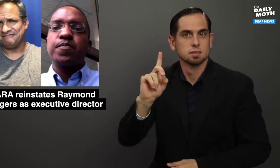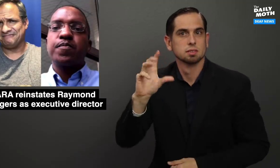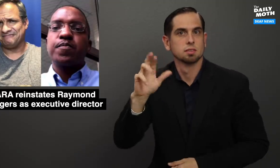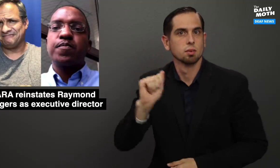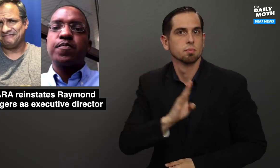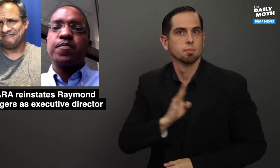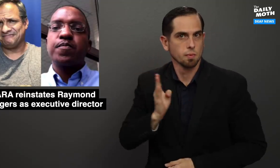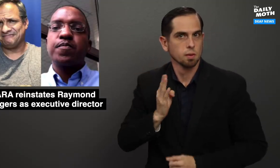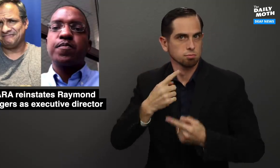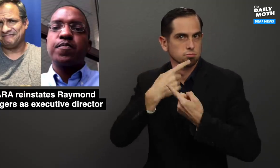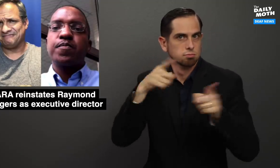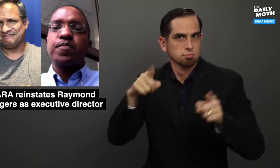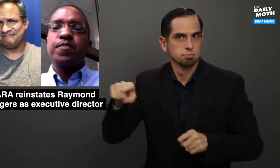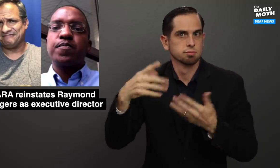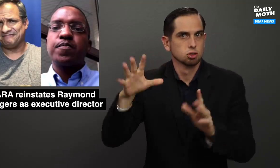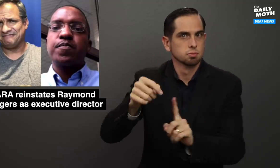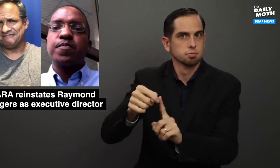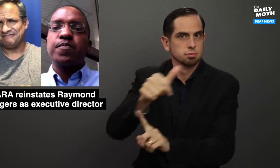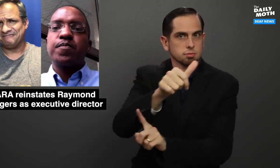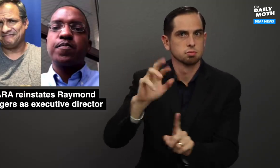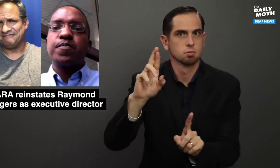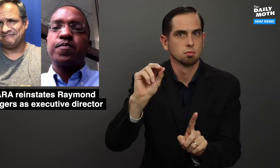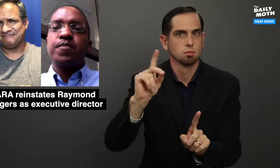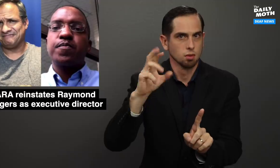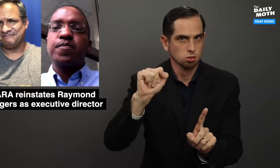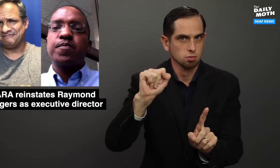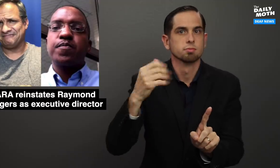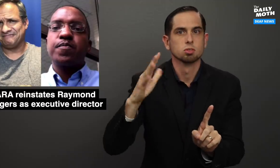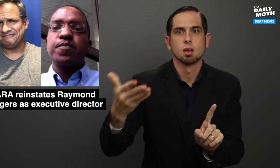the DCARA board announced they terminated Rodgers